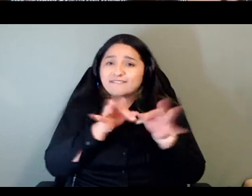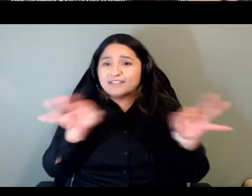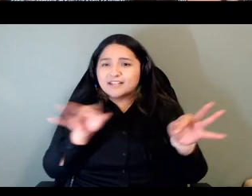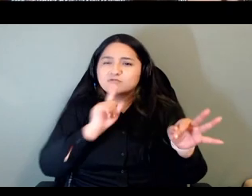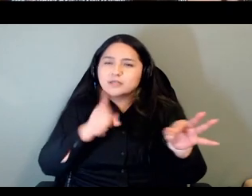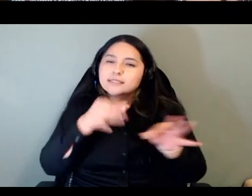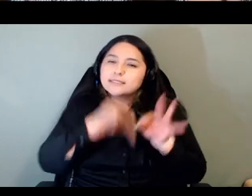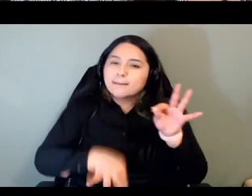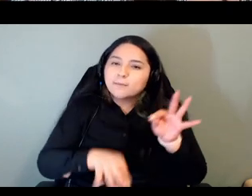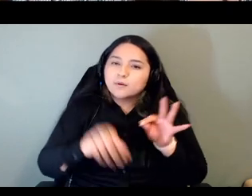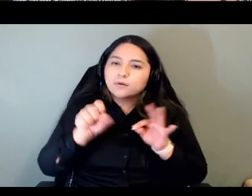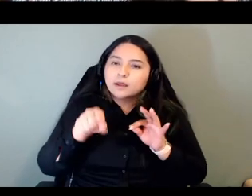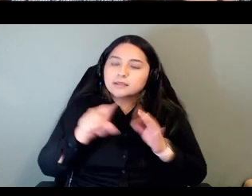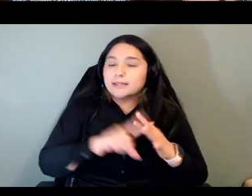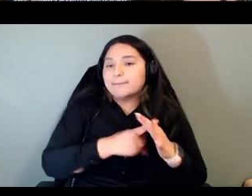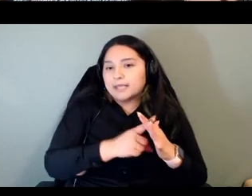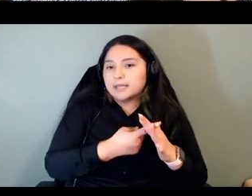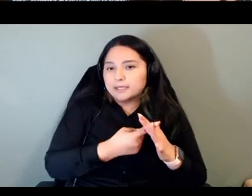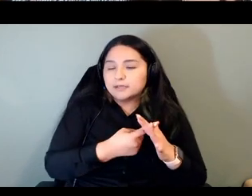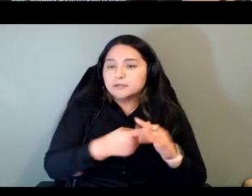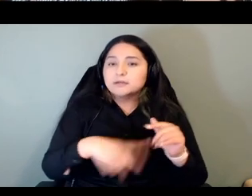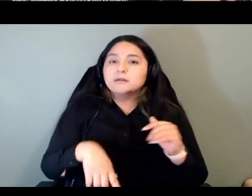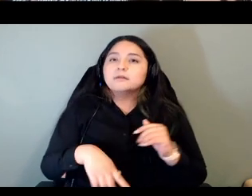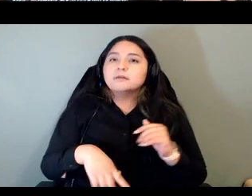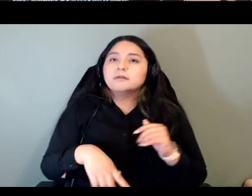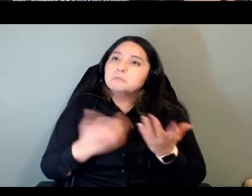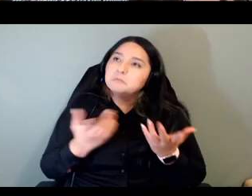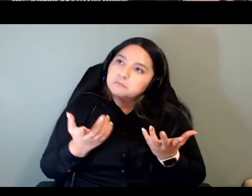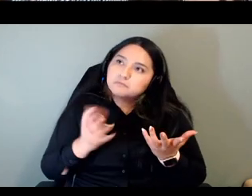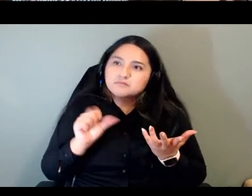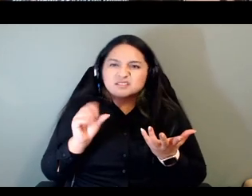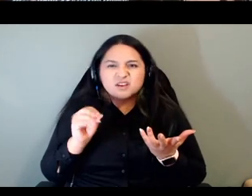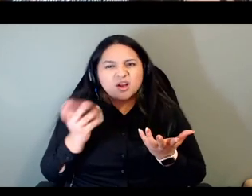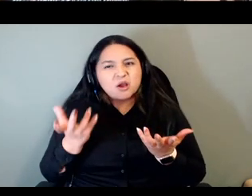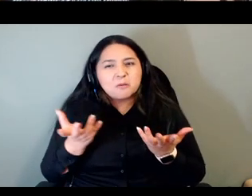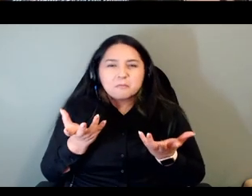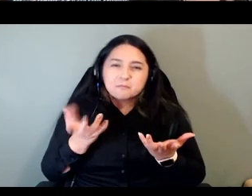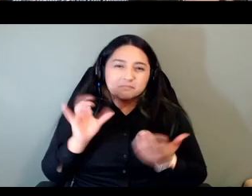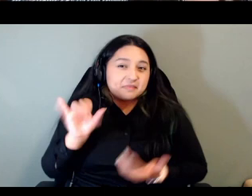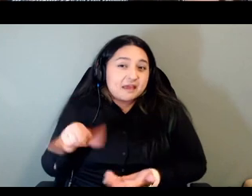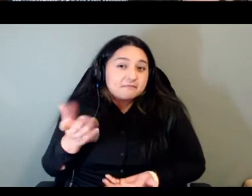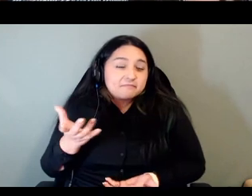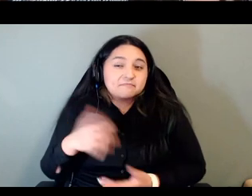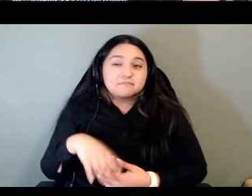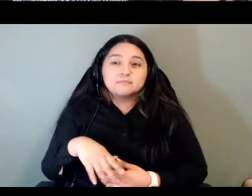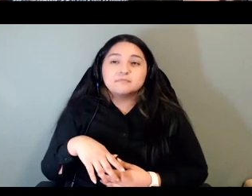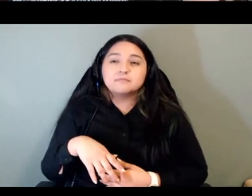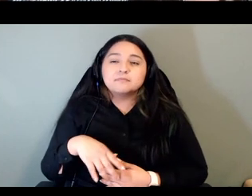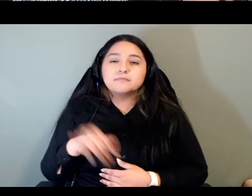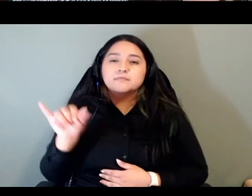beginning anyways so yeah so i don't know there's that and then and then i do know it